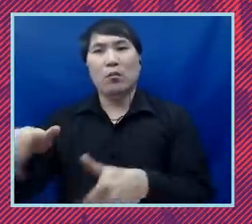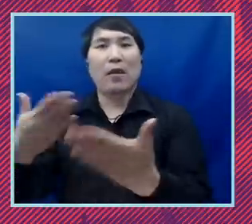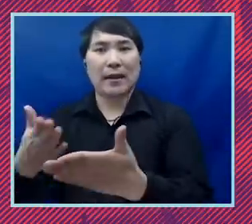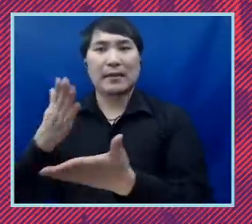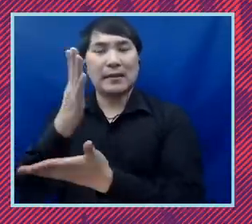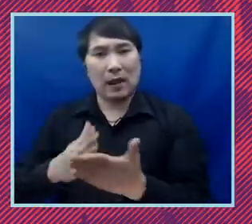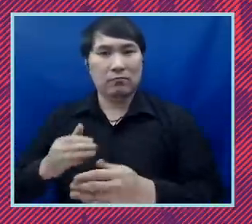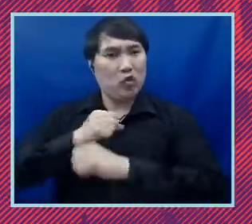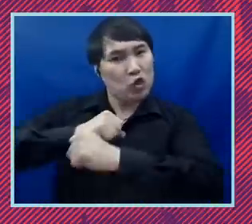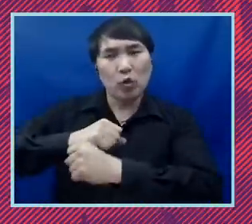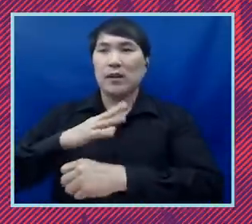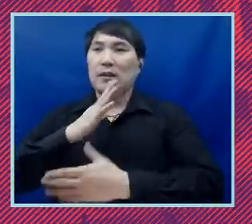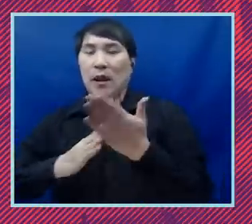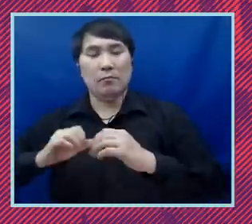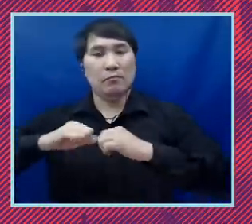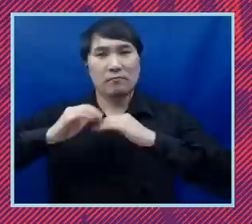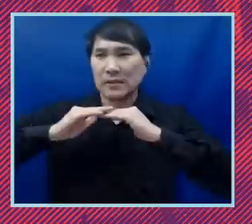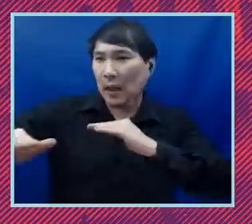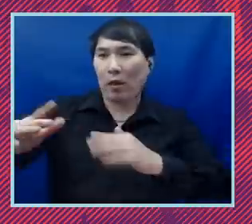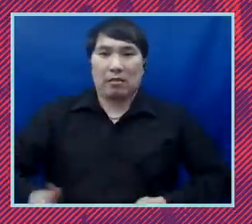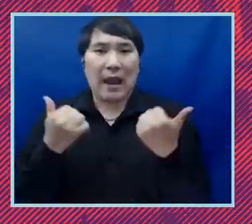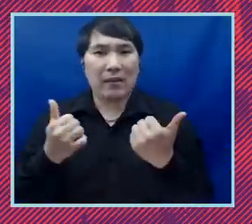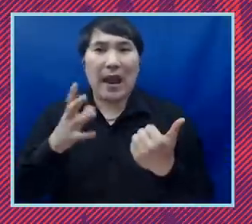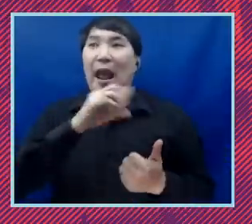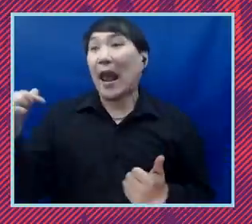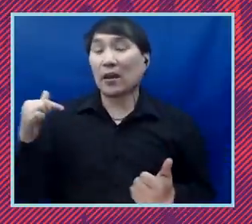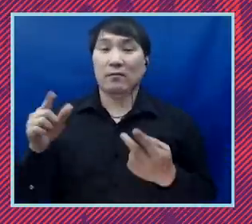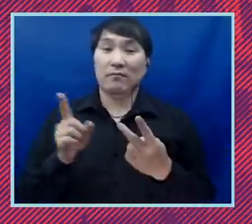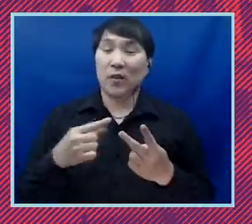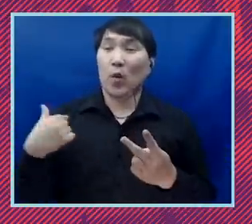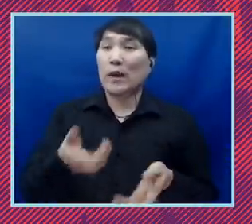On top of that, we have asked for the Biden administration to provide trauma counseling.